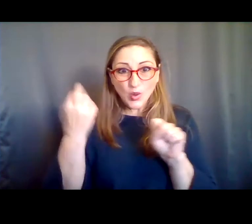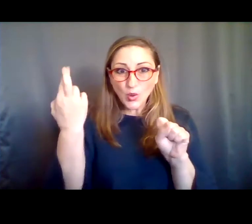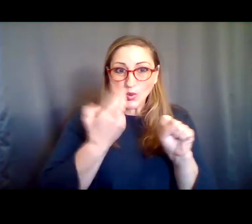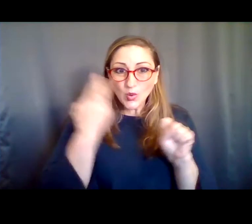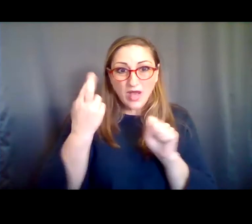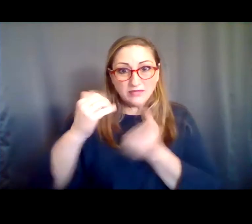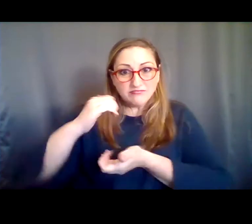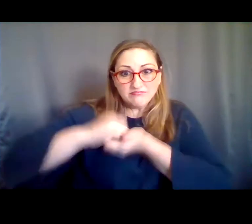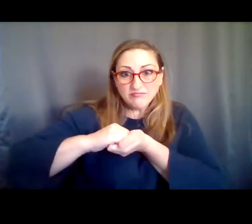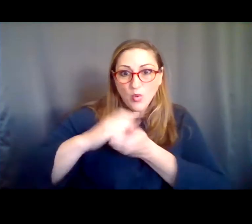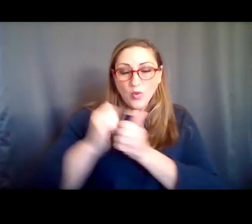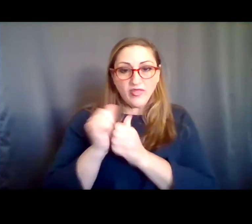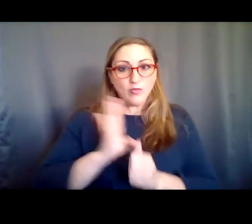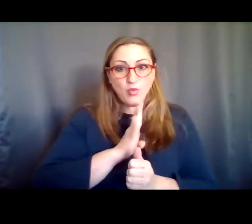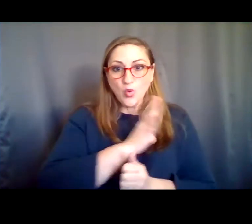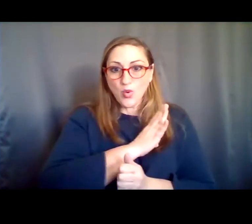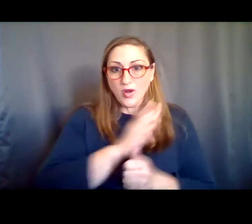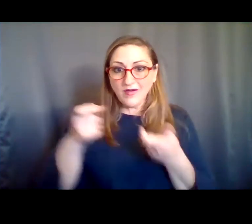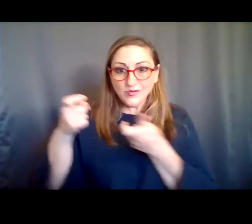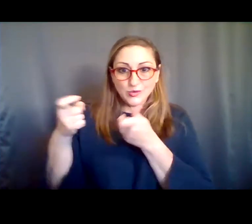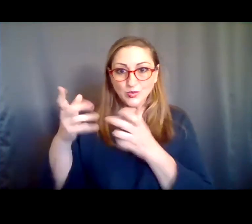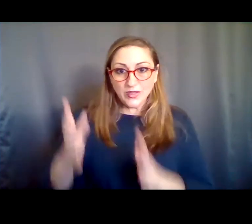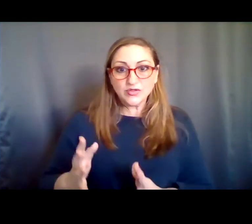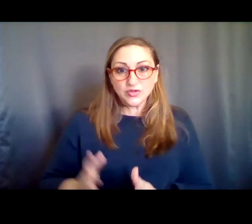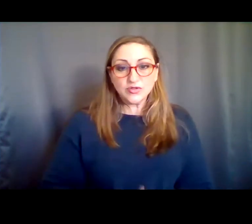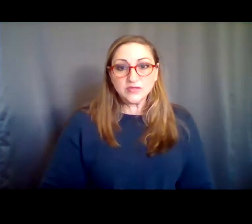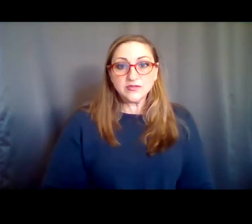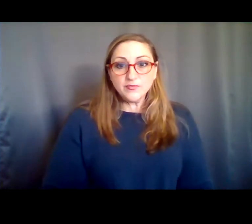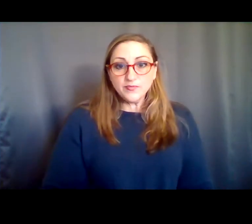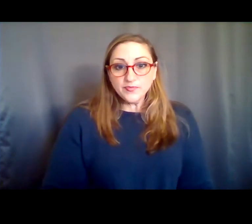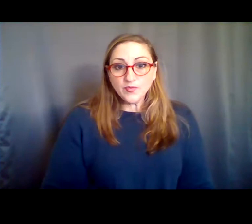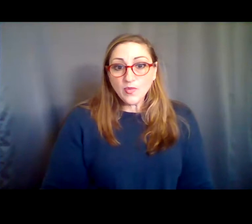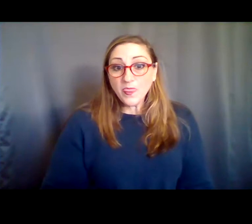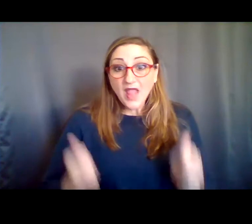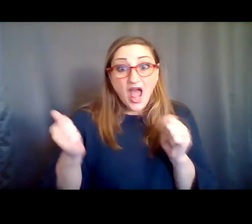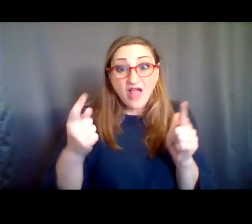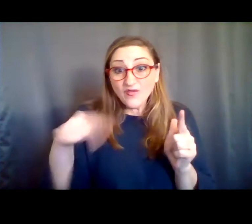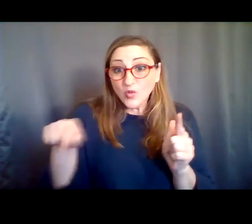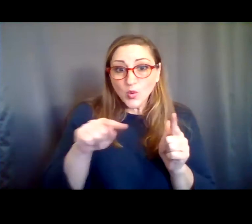in really close partnership with our Board of Directors . As every one of you on this call I know